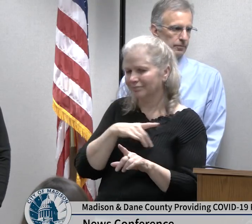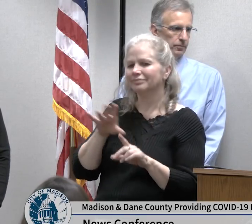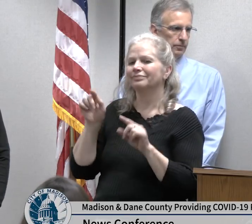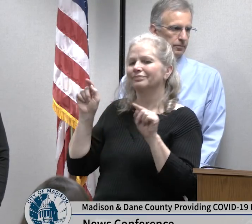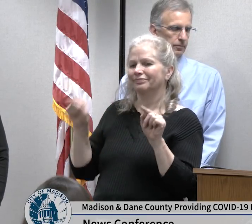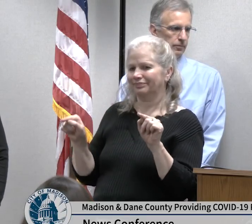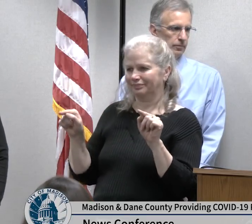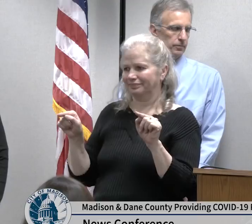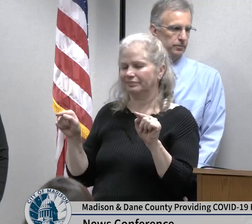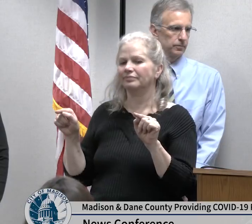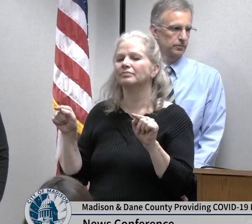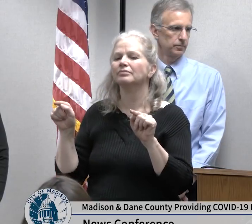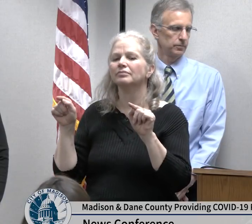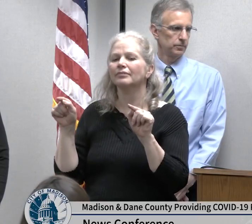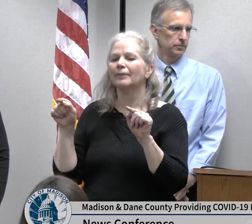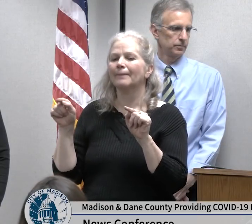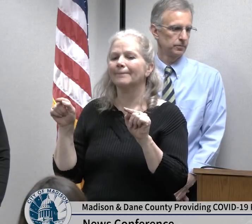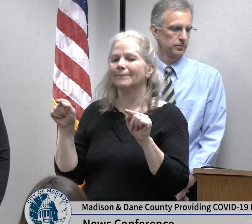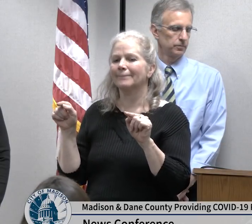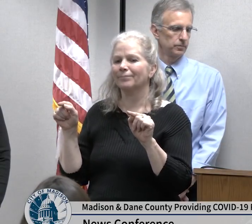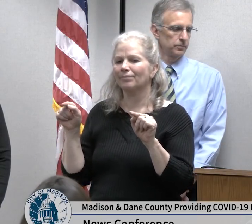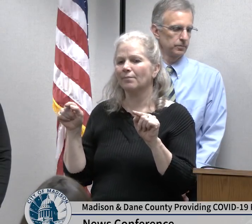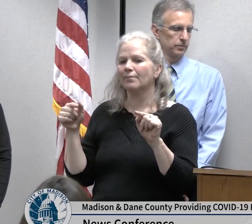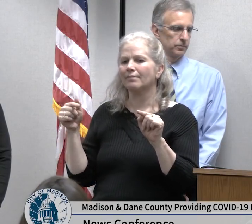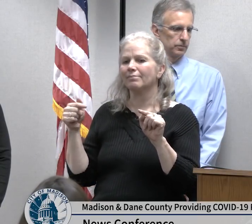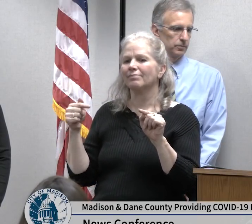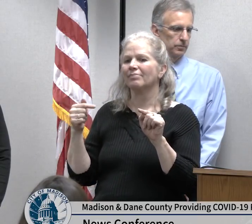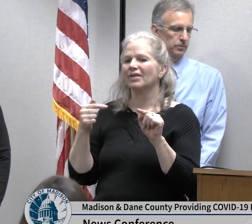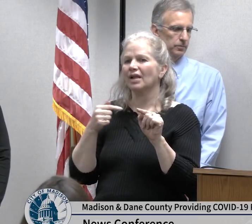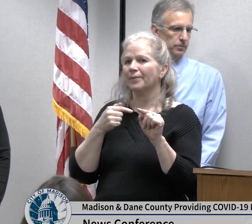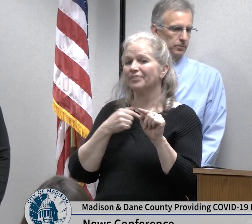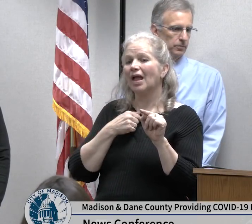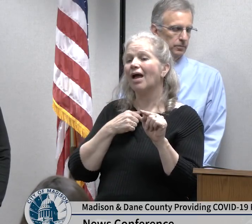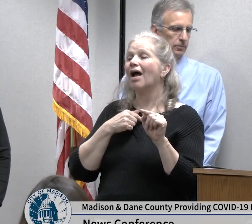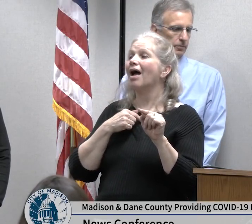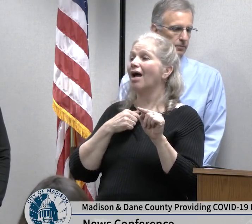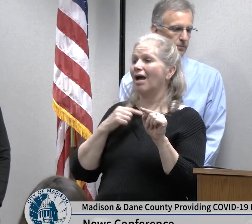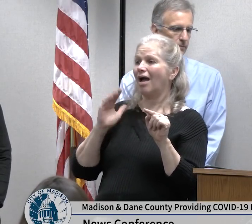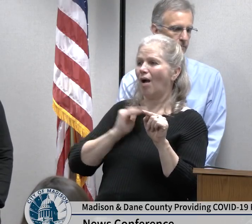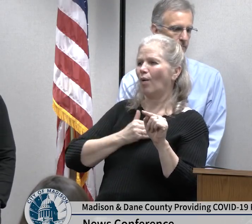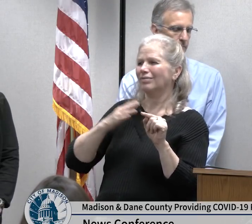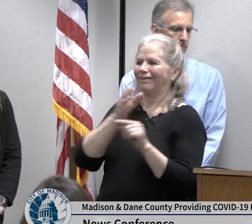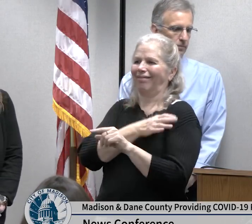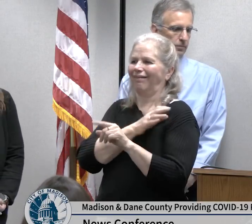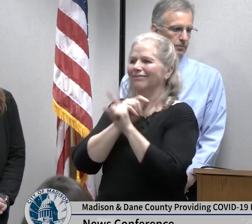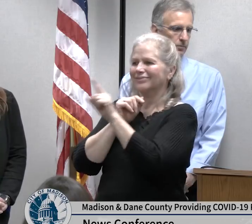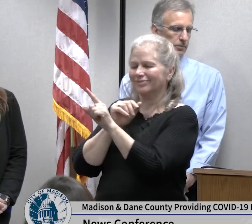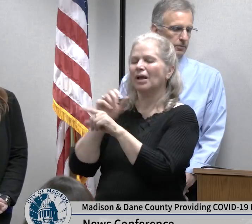employee health work with those staff members for monitoring of symptoms on a